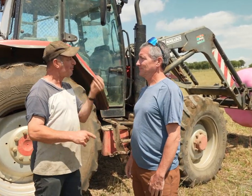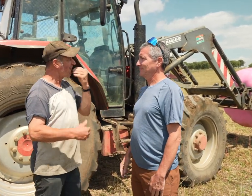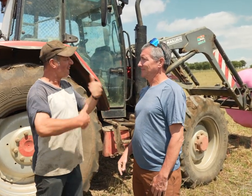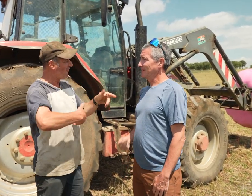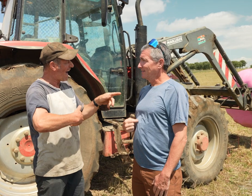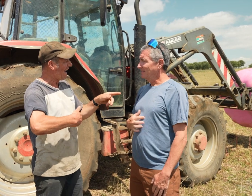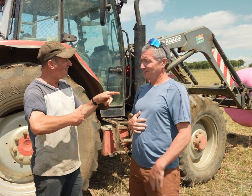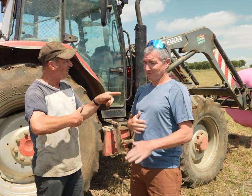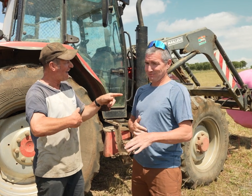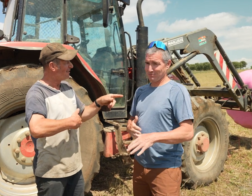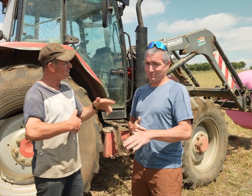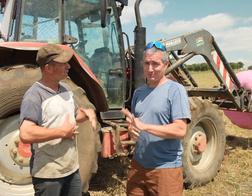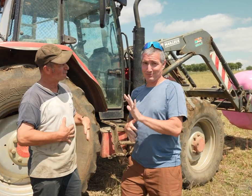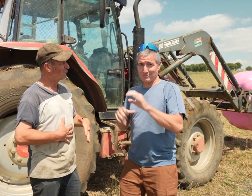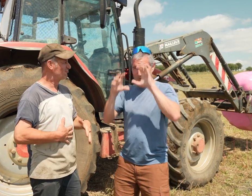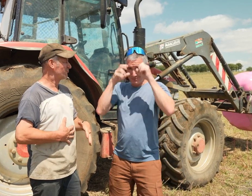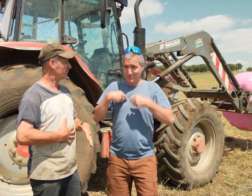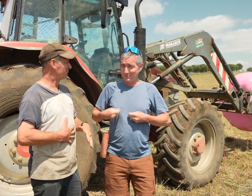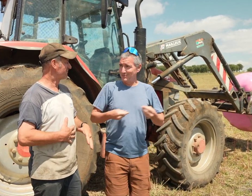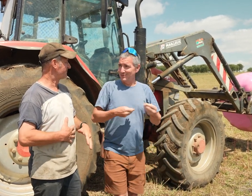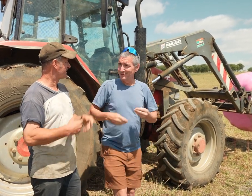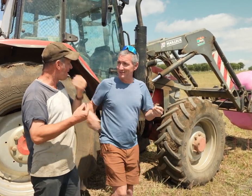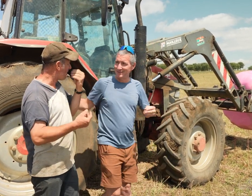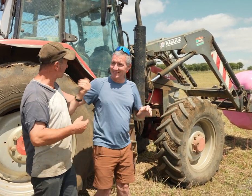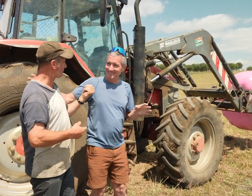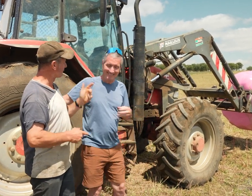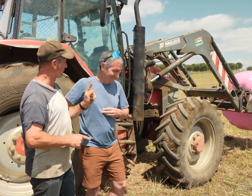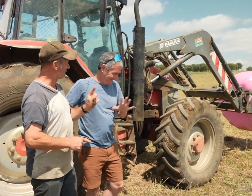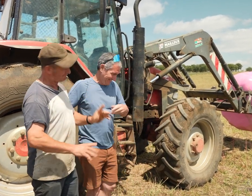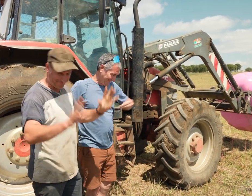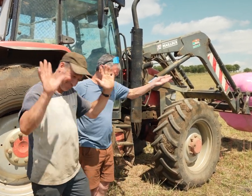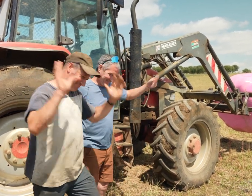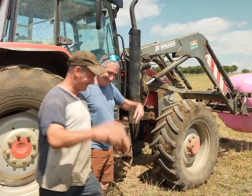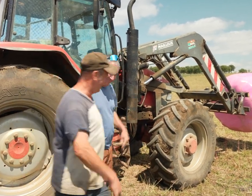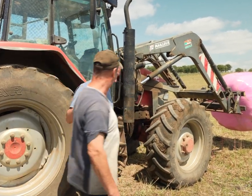Are you hungry? Oh no, I would rather feed that to the bison! You won’t eat it? OK, OK.